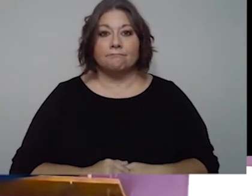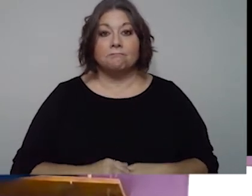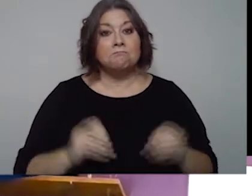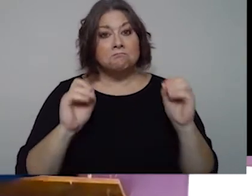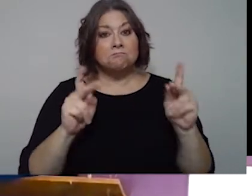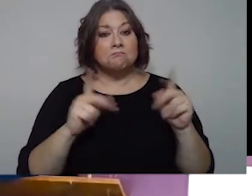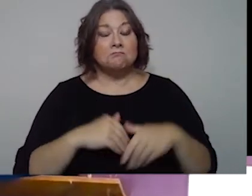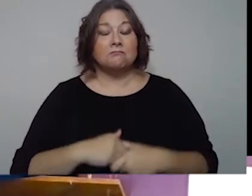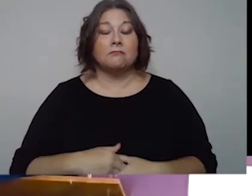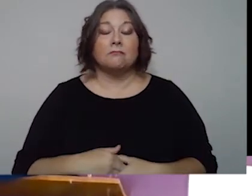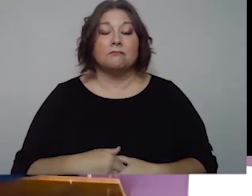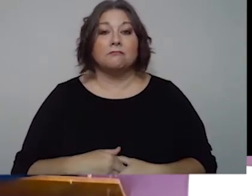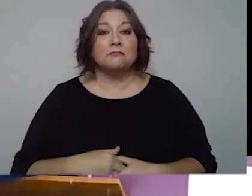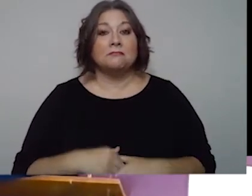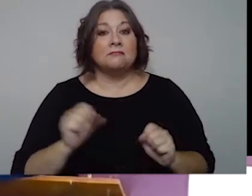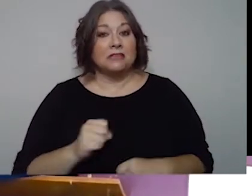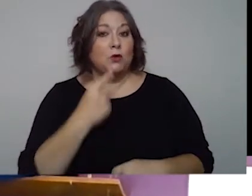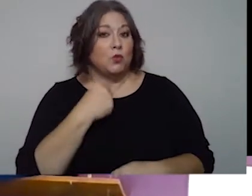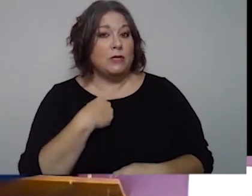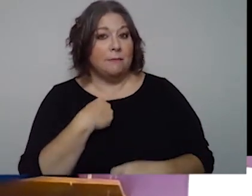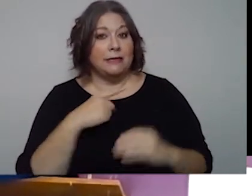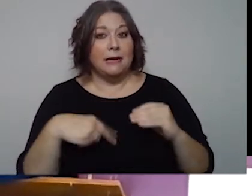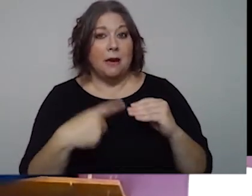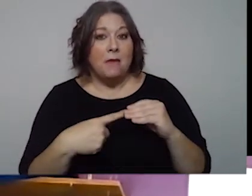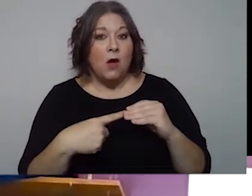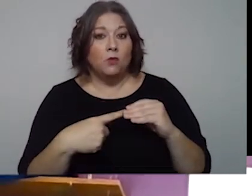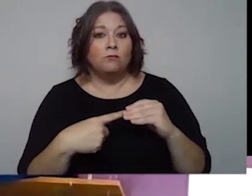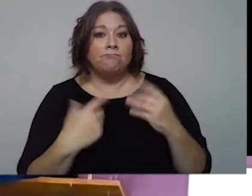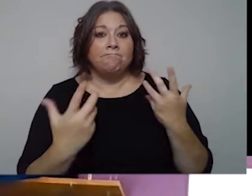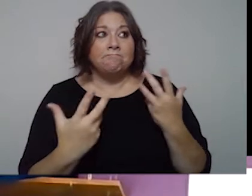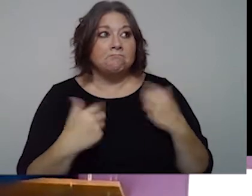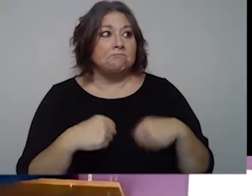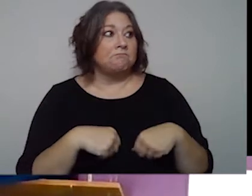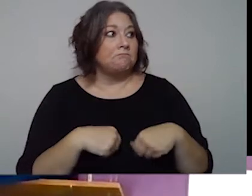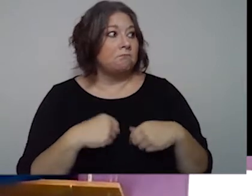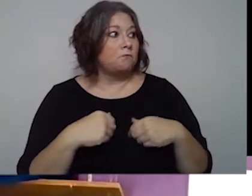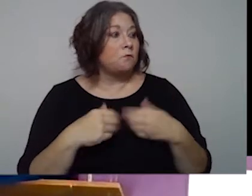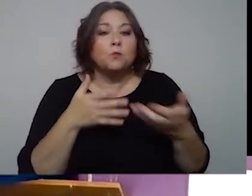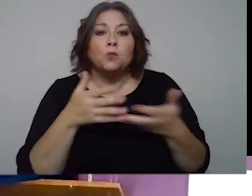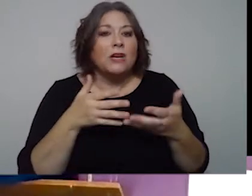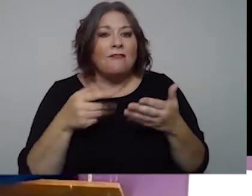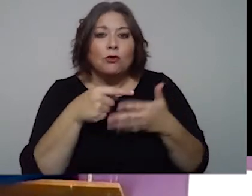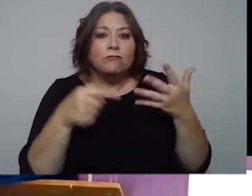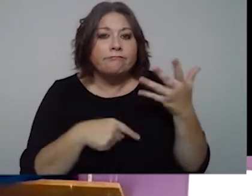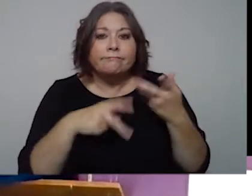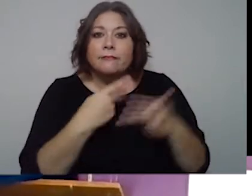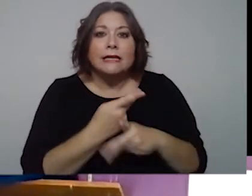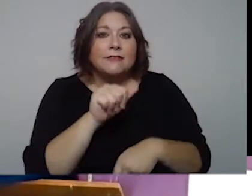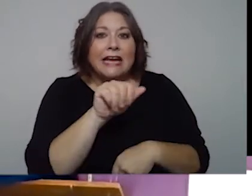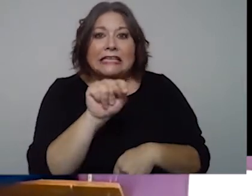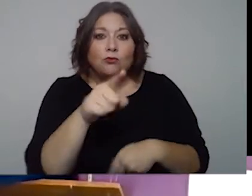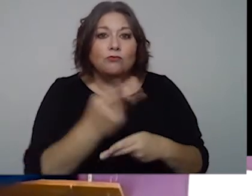Max: Okay. So could you tell me about whatever kinds of AT that you use?